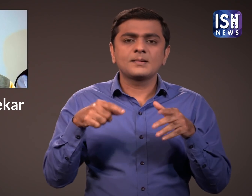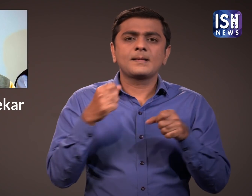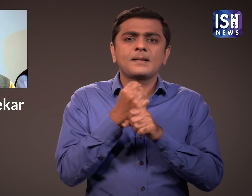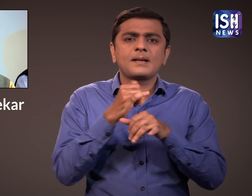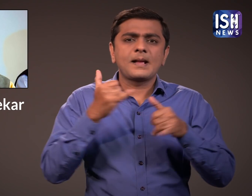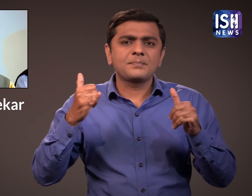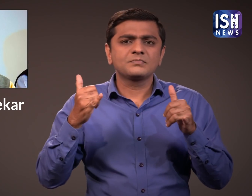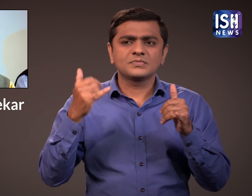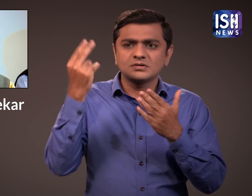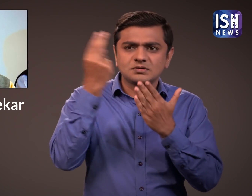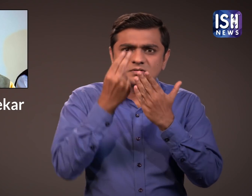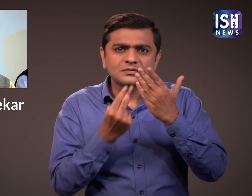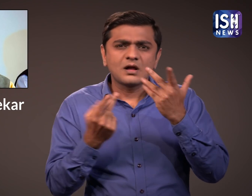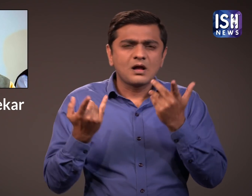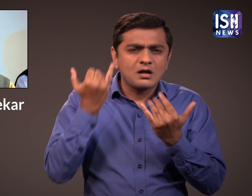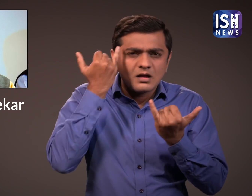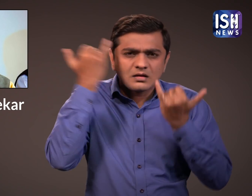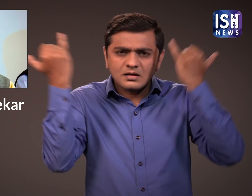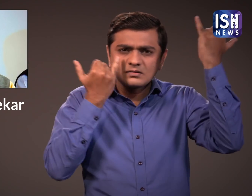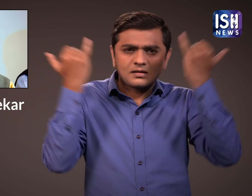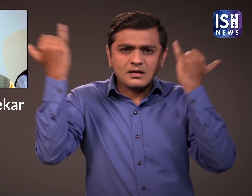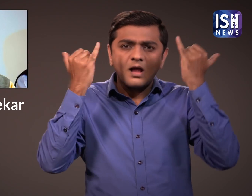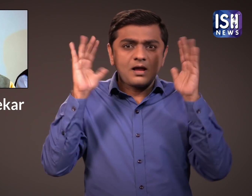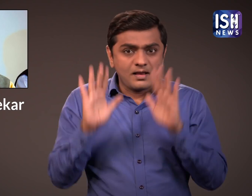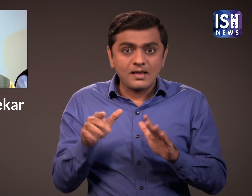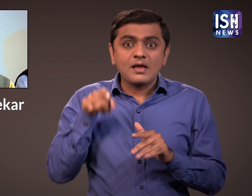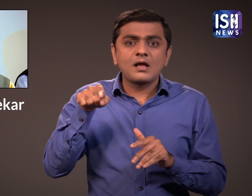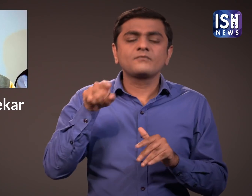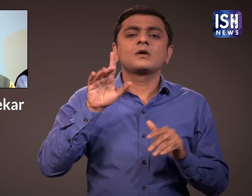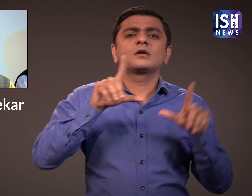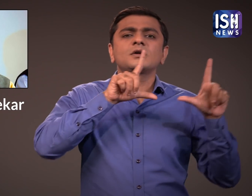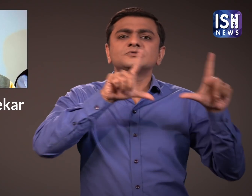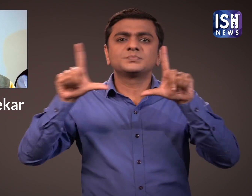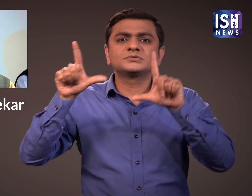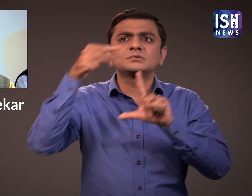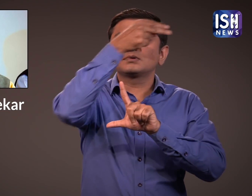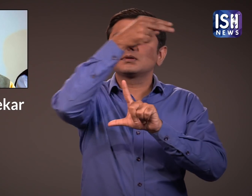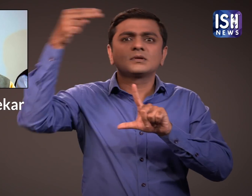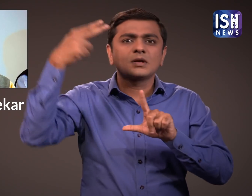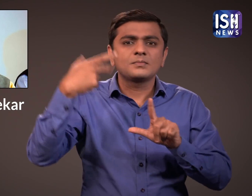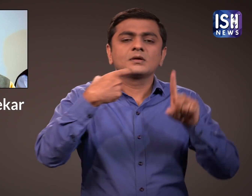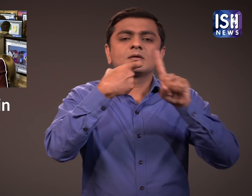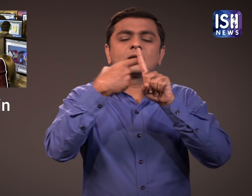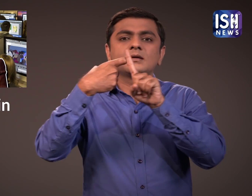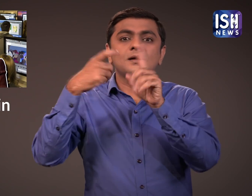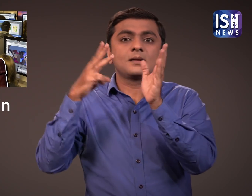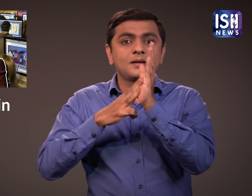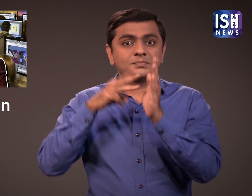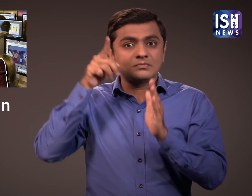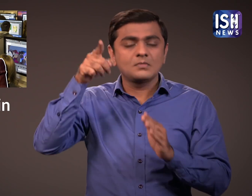at the virtual exhibition and prize announcement of Khel Khel Mein